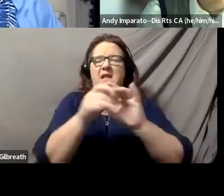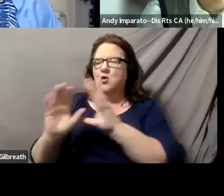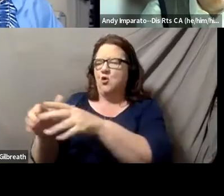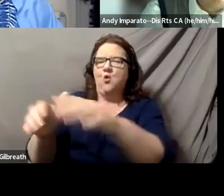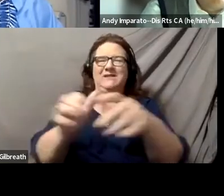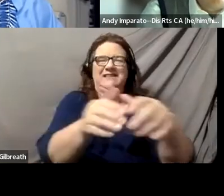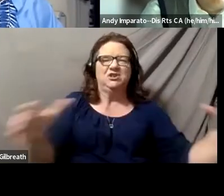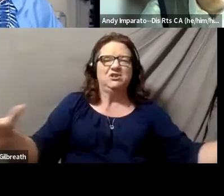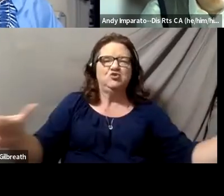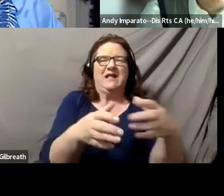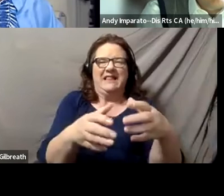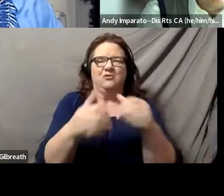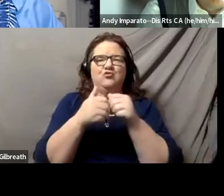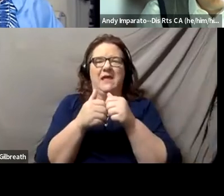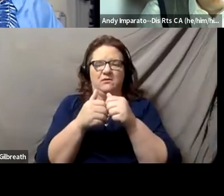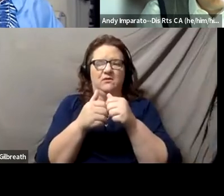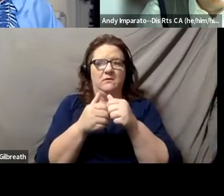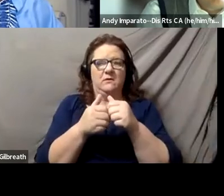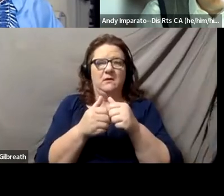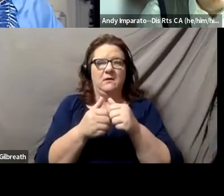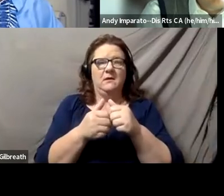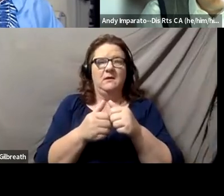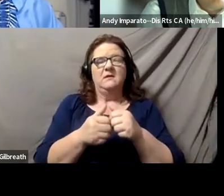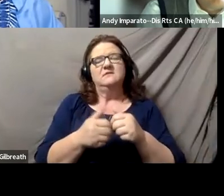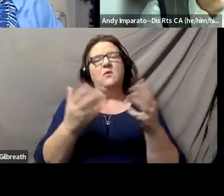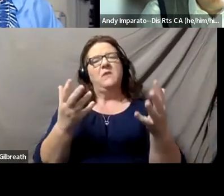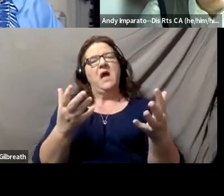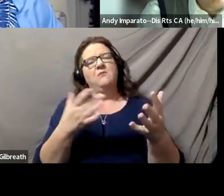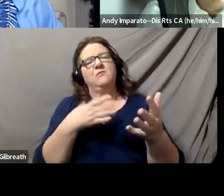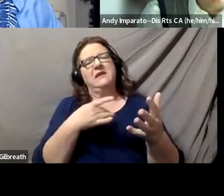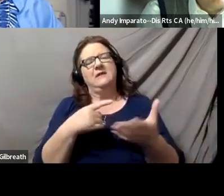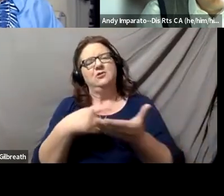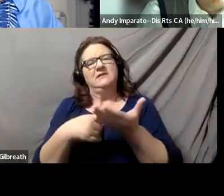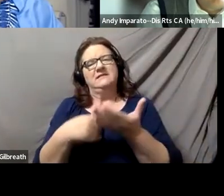So let me just say, I would love to discuss with you health care provider education,